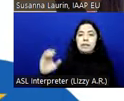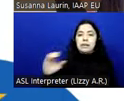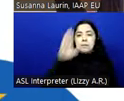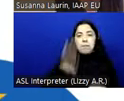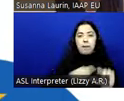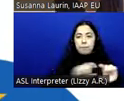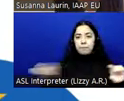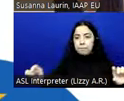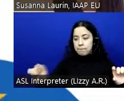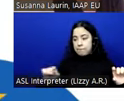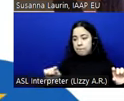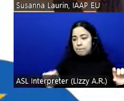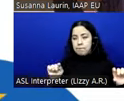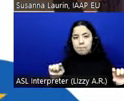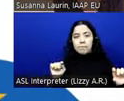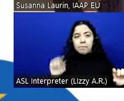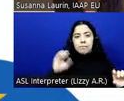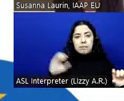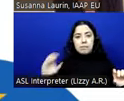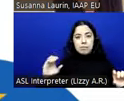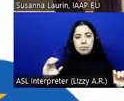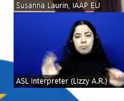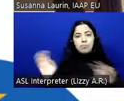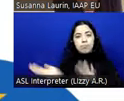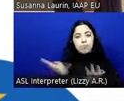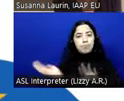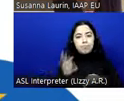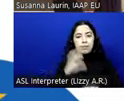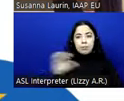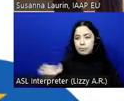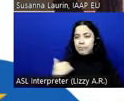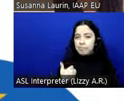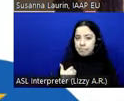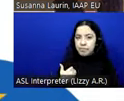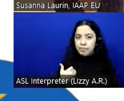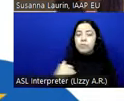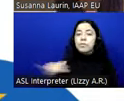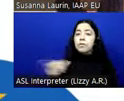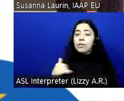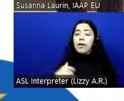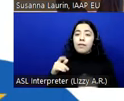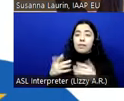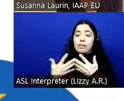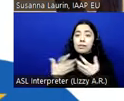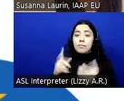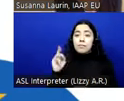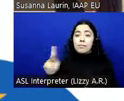at the bottom of your Zoom screen. We also provide a link to captions in English, the live captions